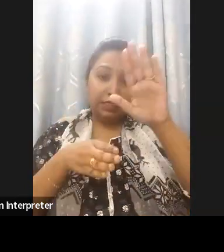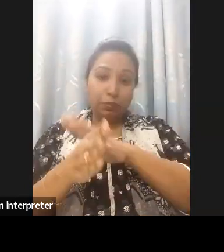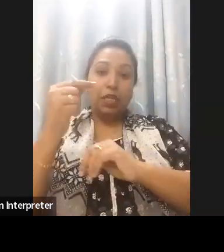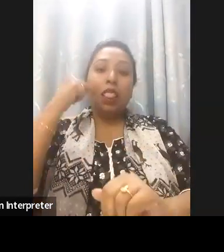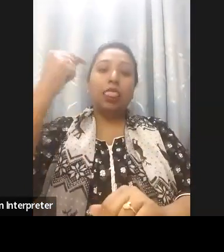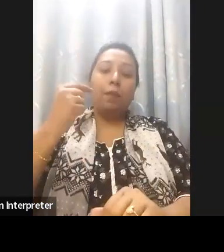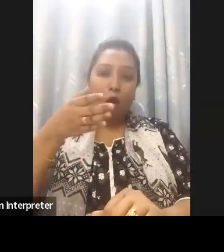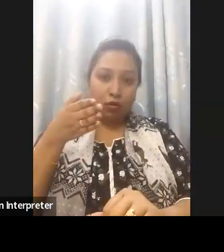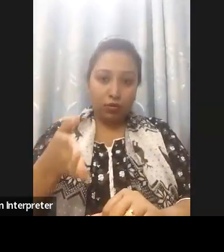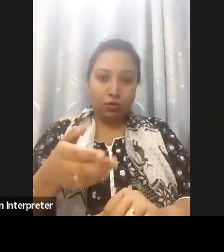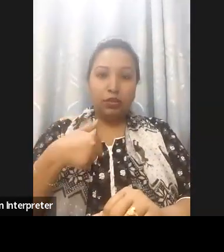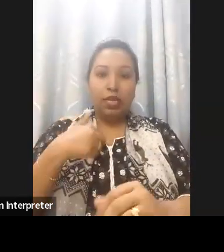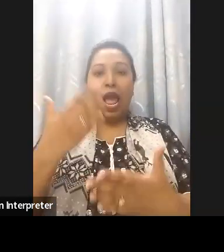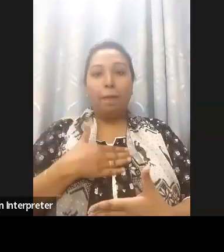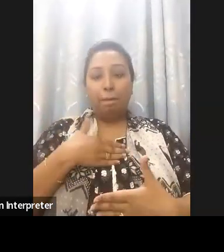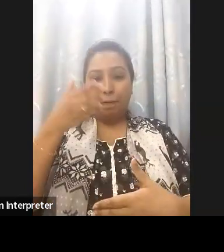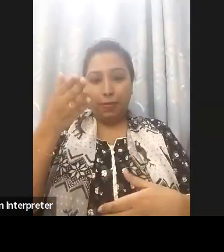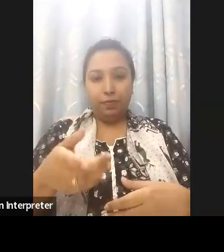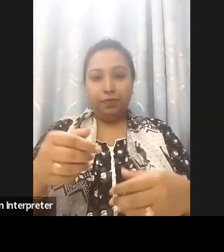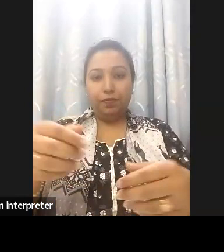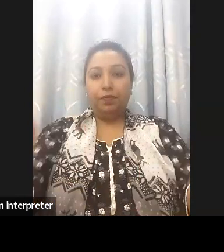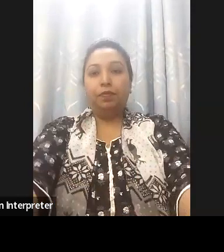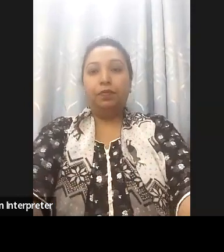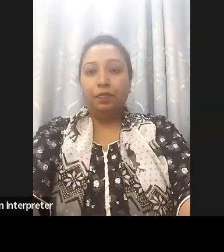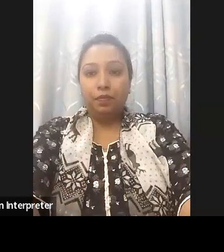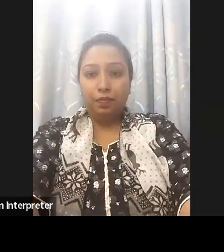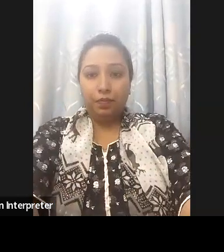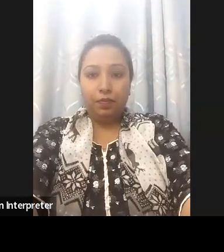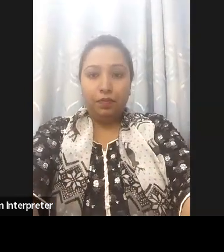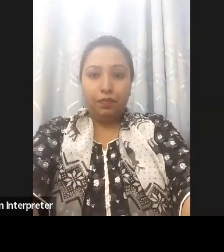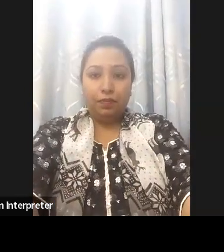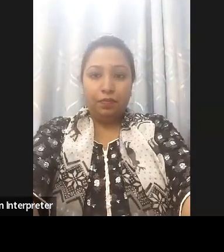this International webinar on the importance of digital inclusion for people with disabilities.